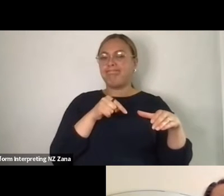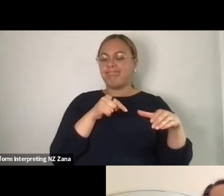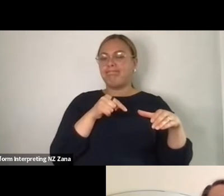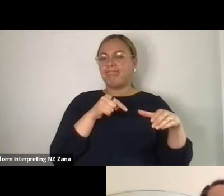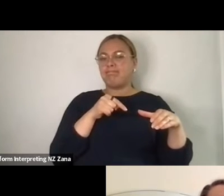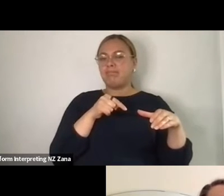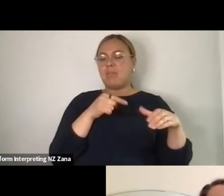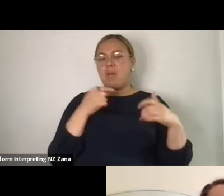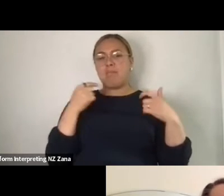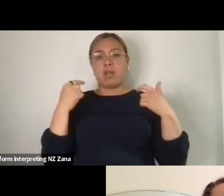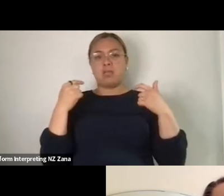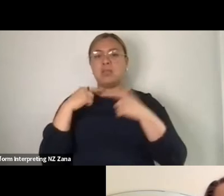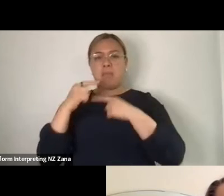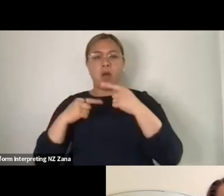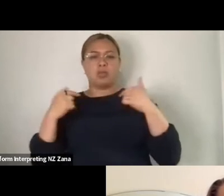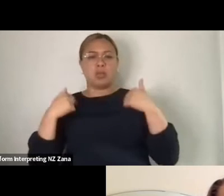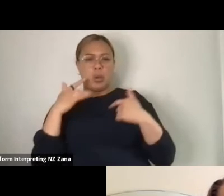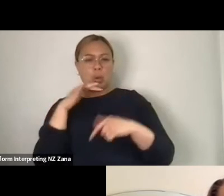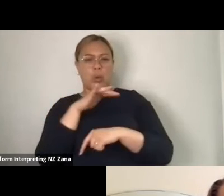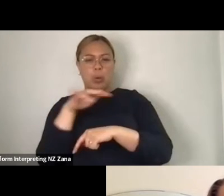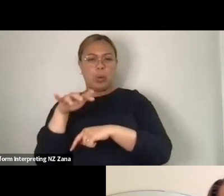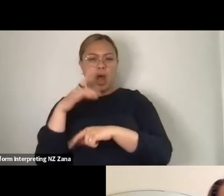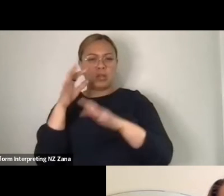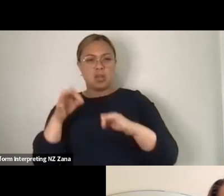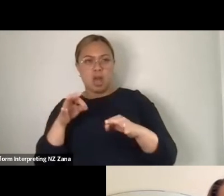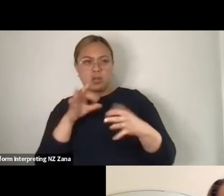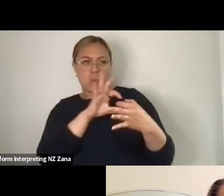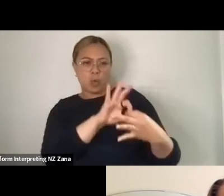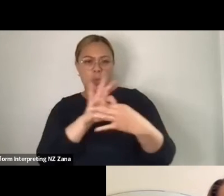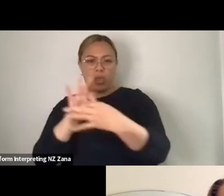choose to work with or the people that choose to come on board with me are usually, I think,